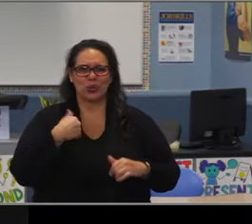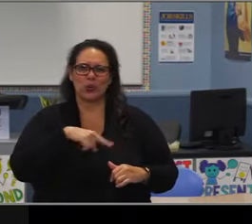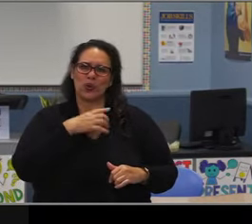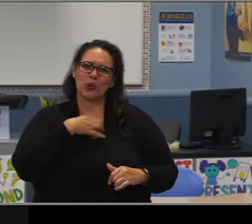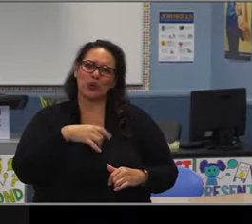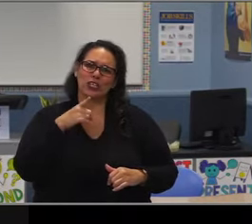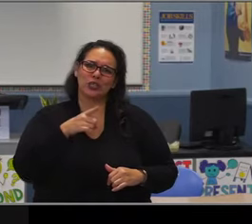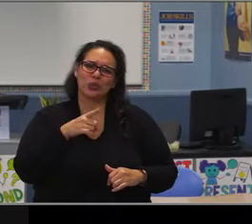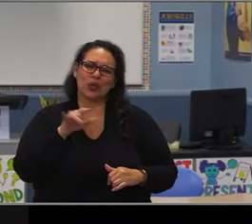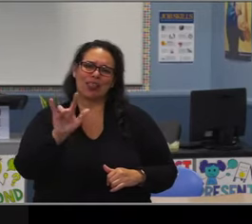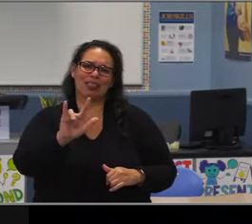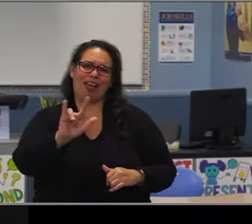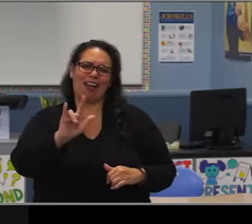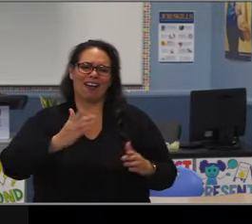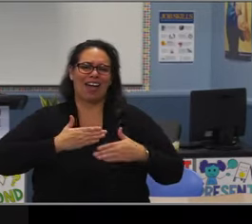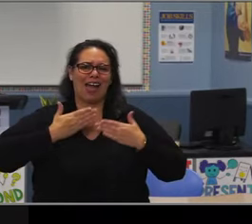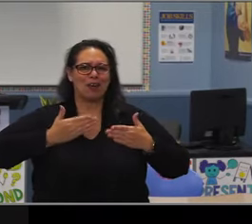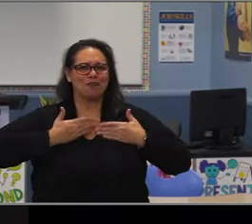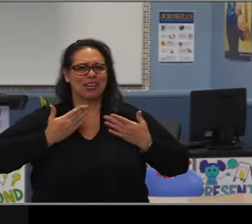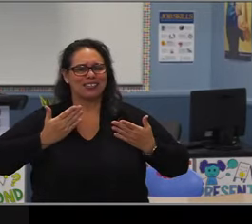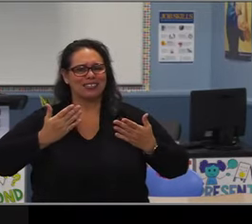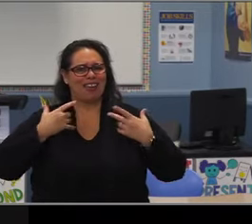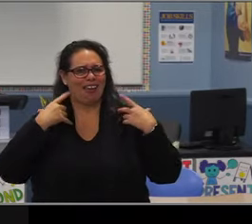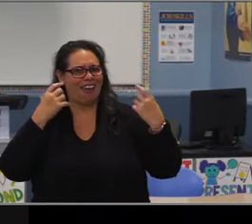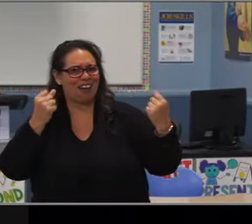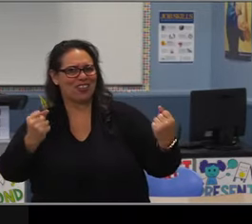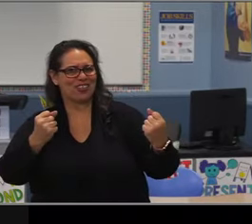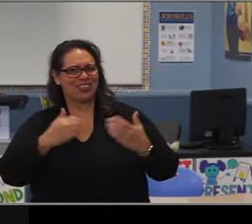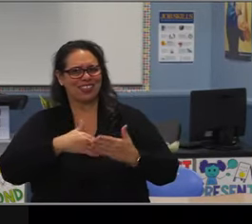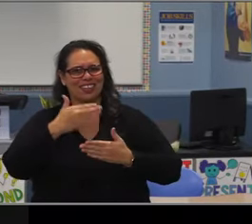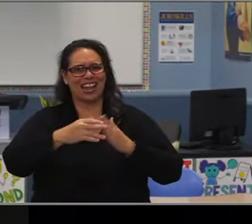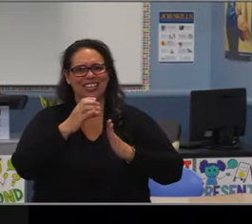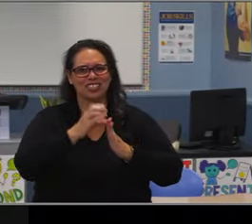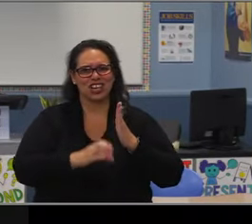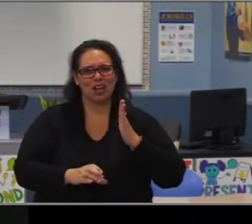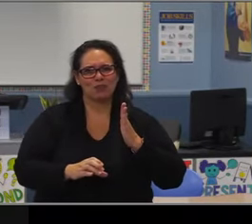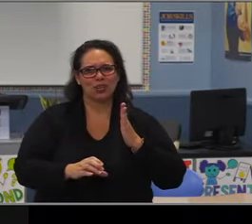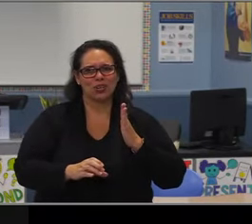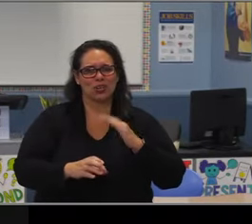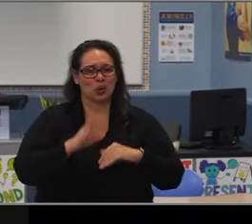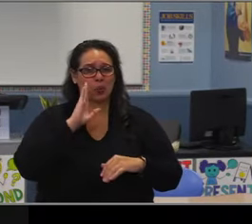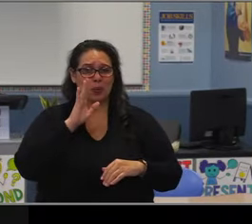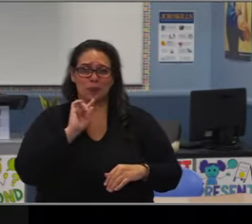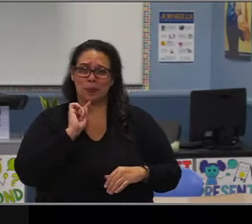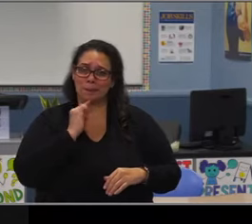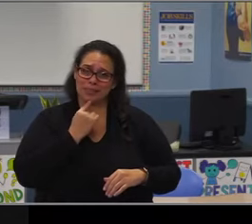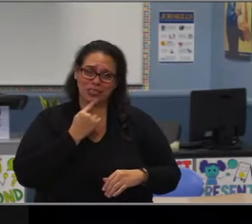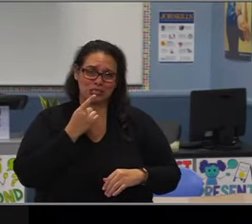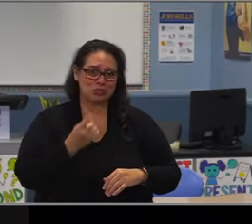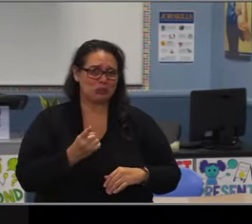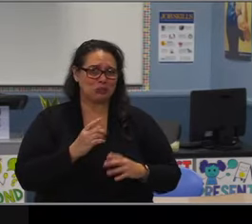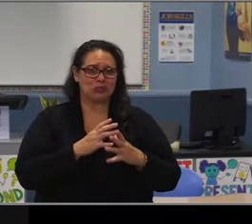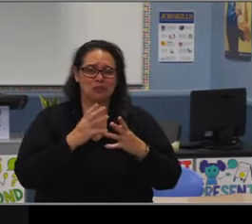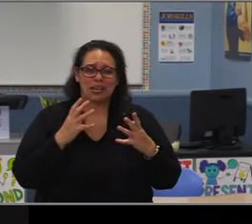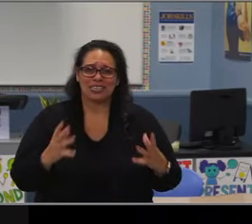Mr. Meyer, congratulations on your tenure as board member here in Long Beach Unified School District,